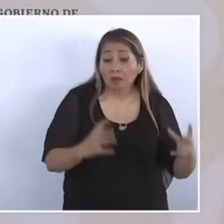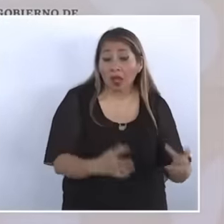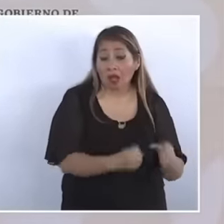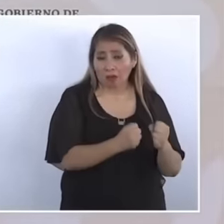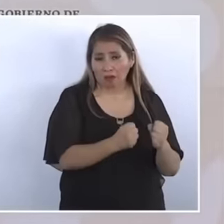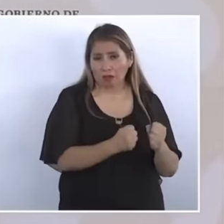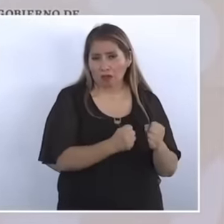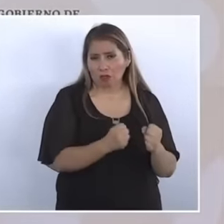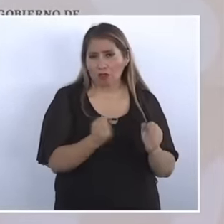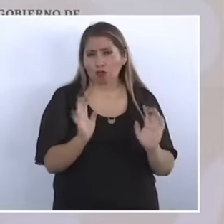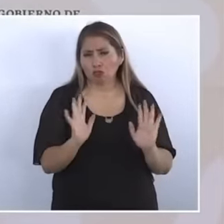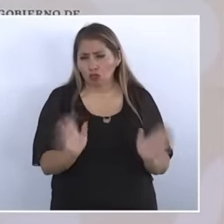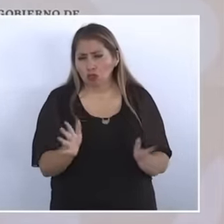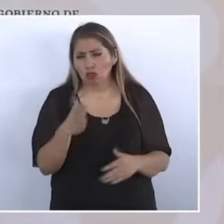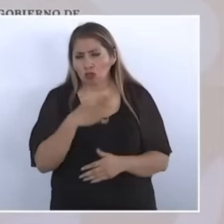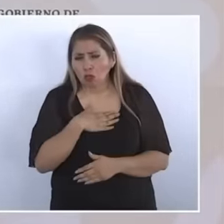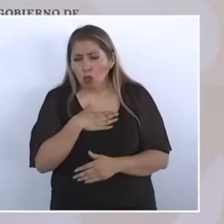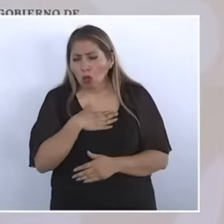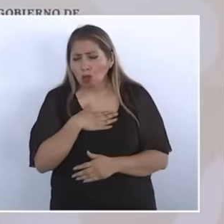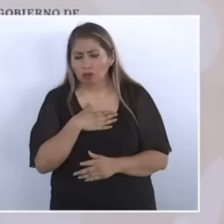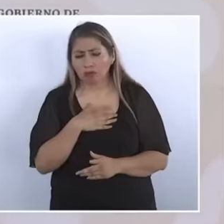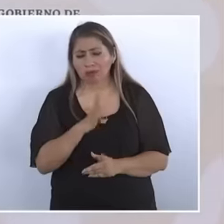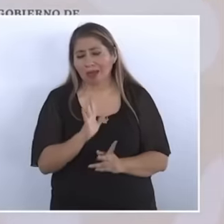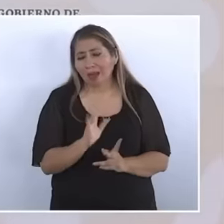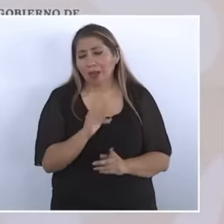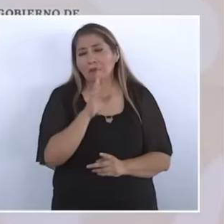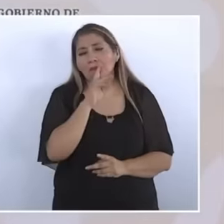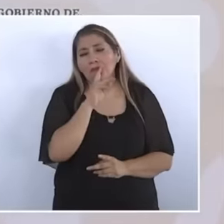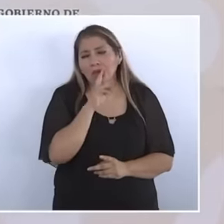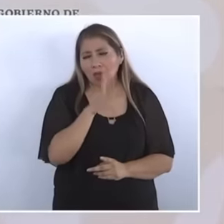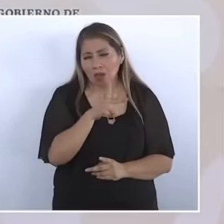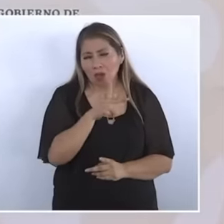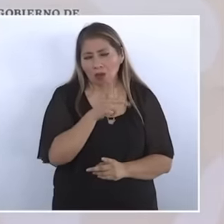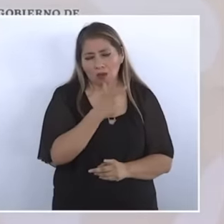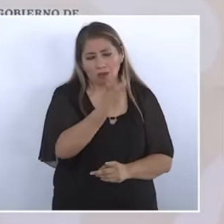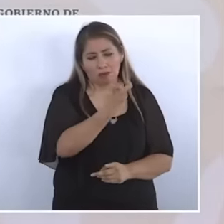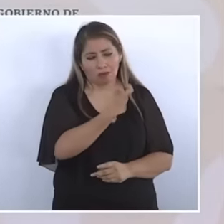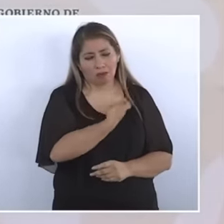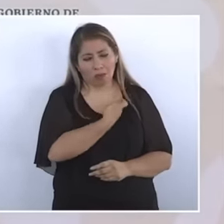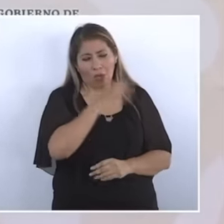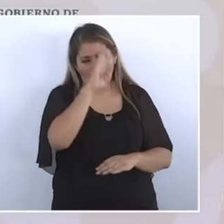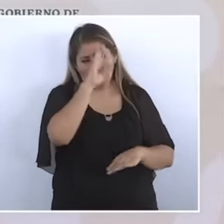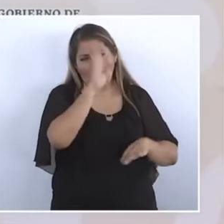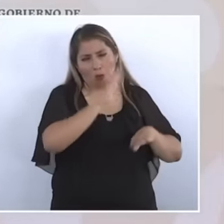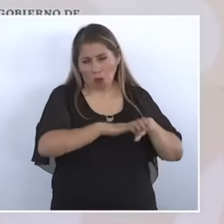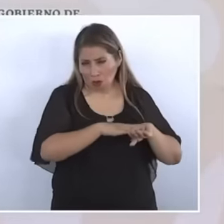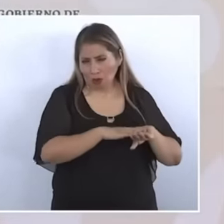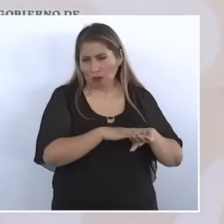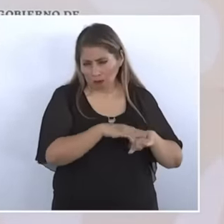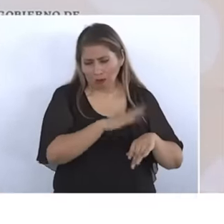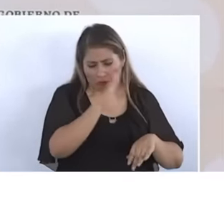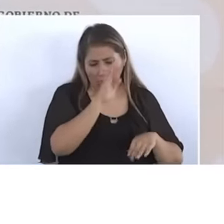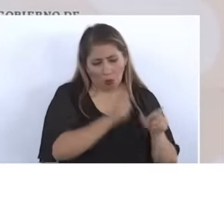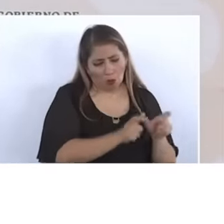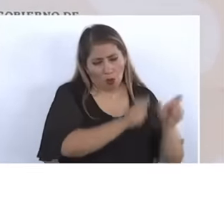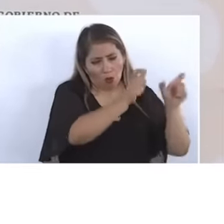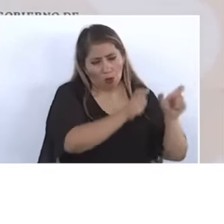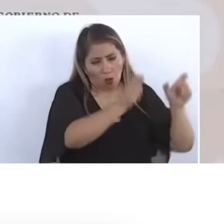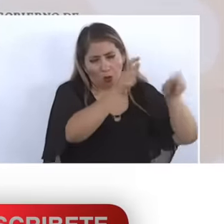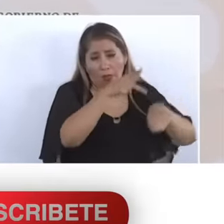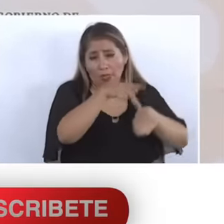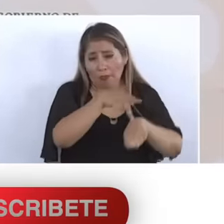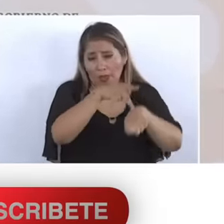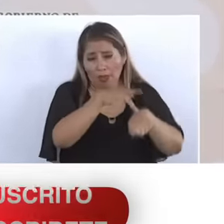I prefer that they stay there and eh with the Memorial and they also said something